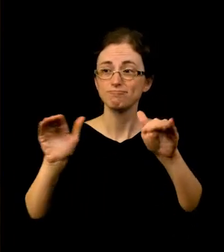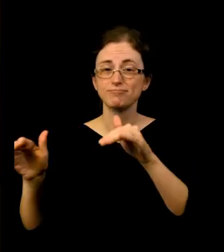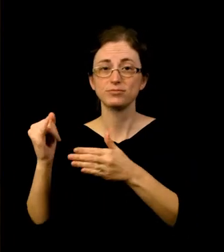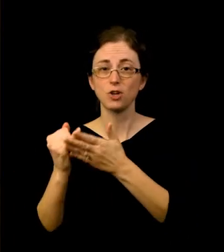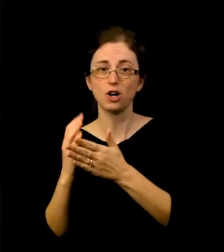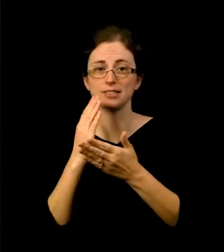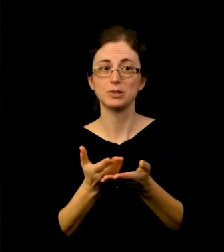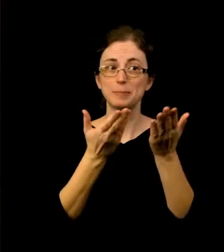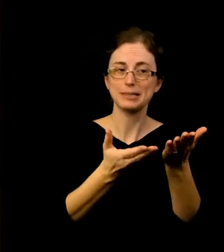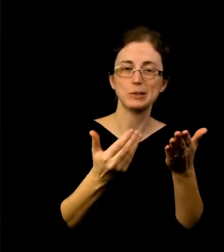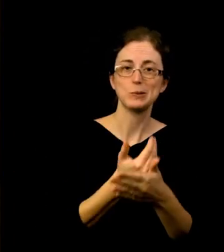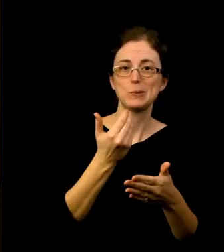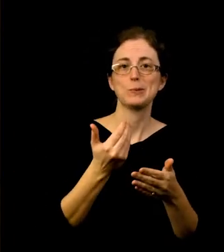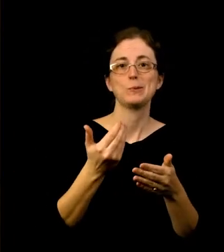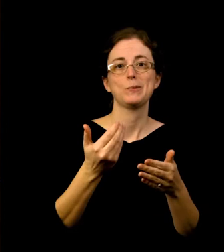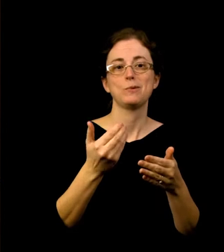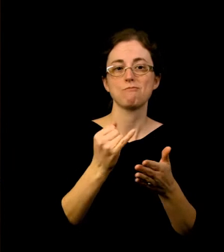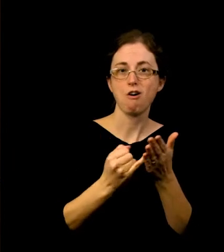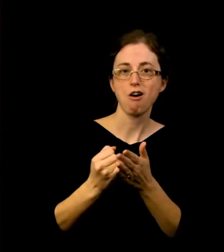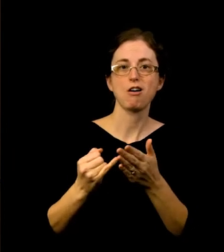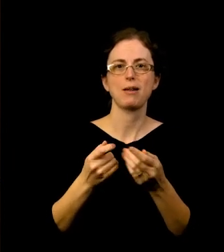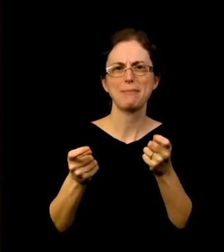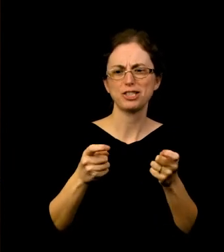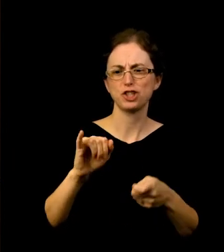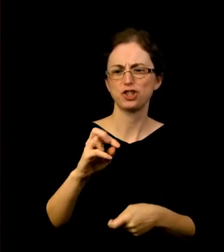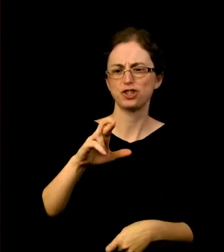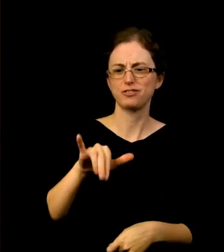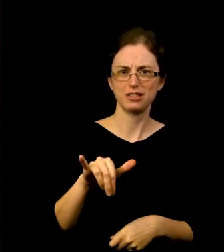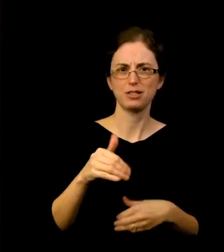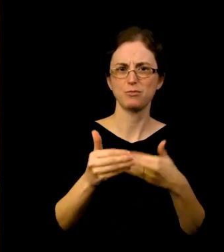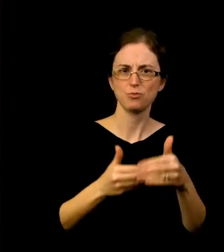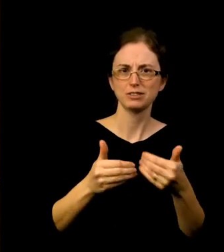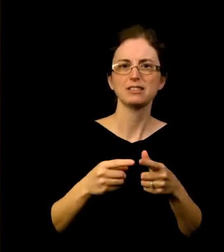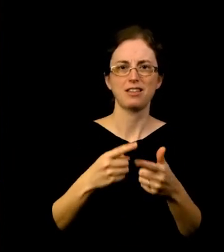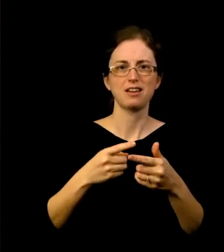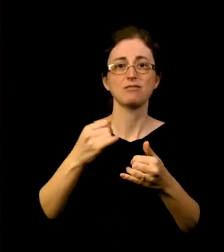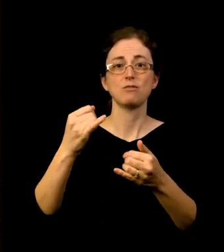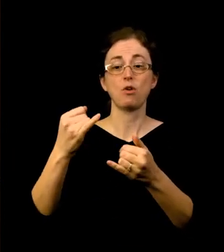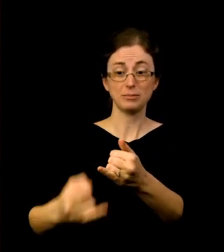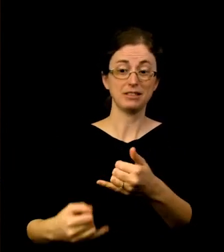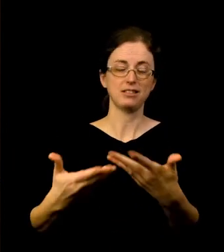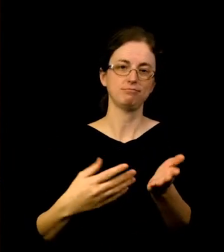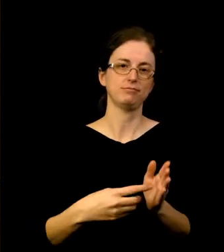Managing the jurying process and then making the selections. And ultimately ending up displaying the pieces in the gallery. To be